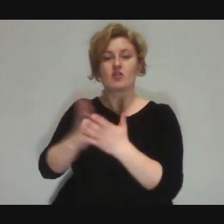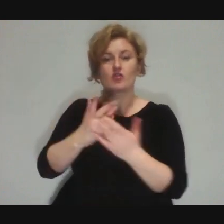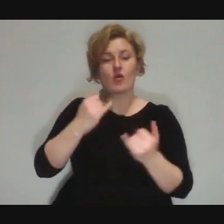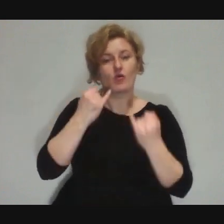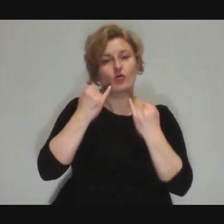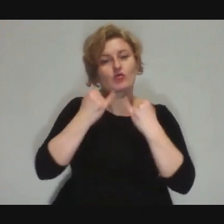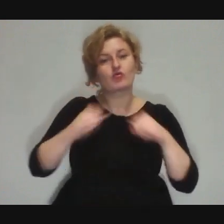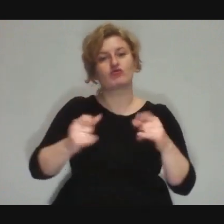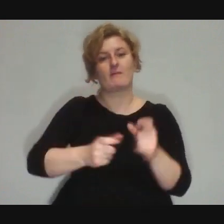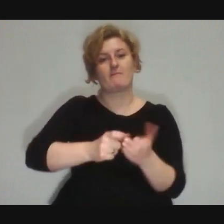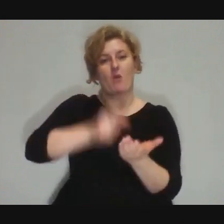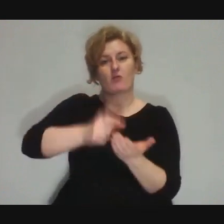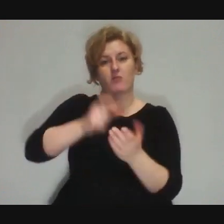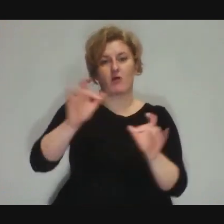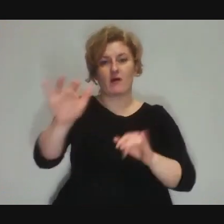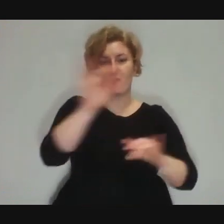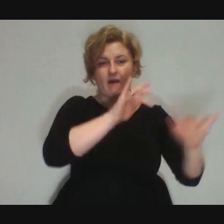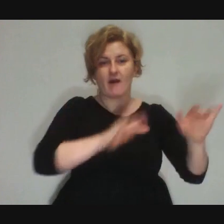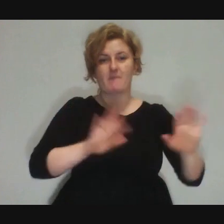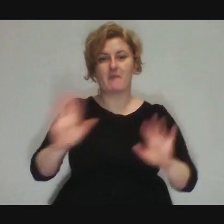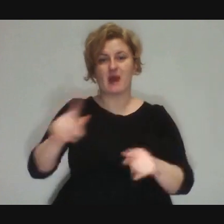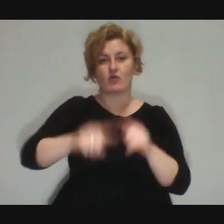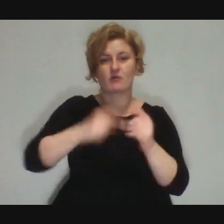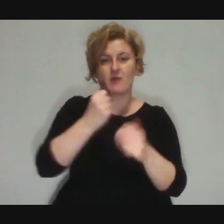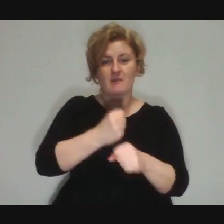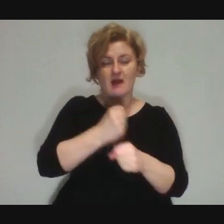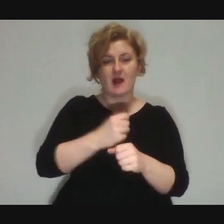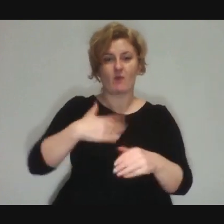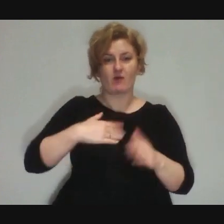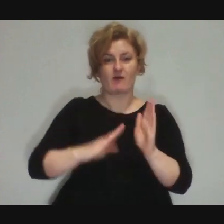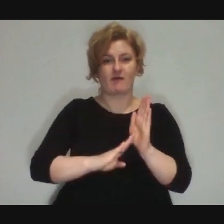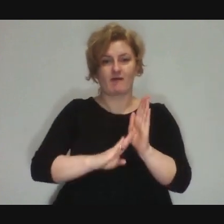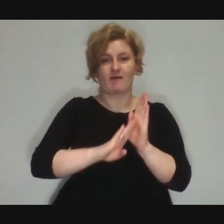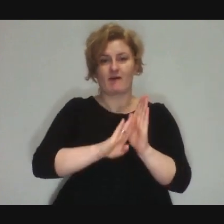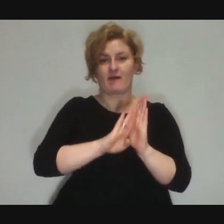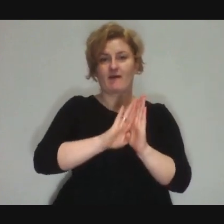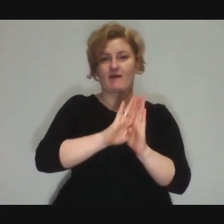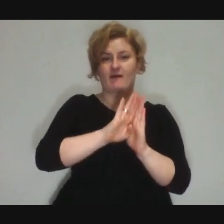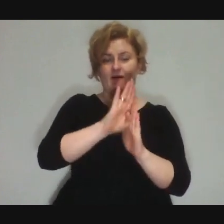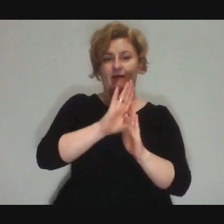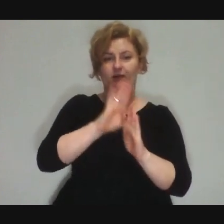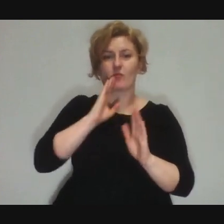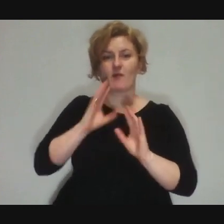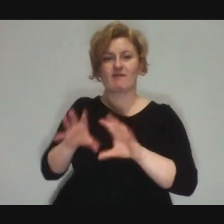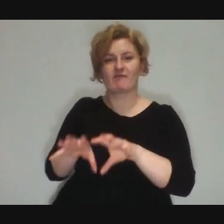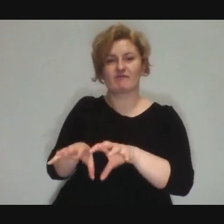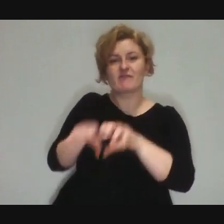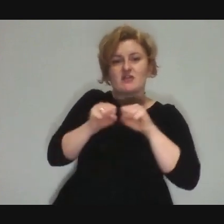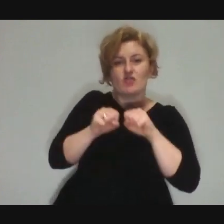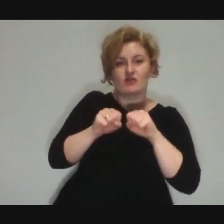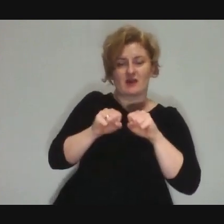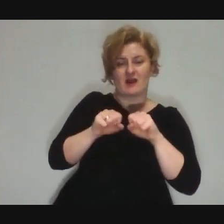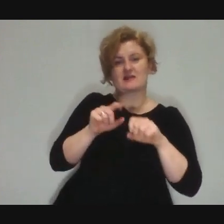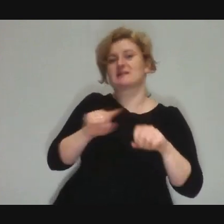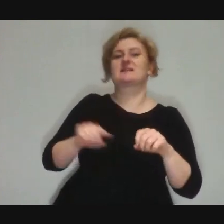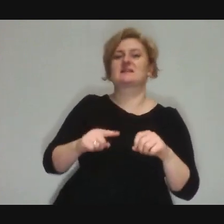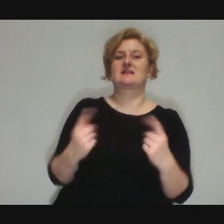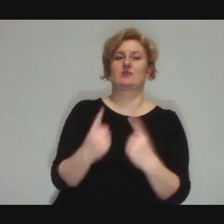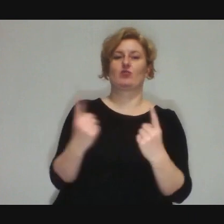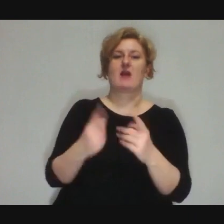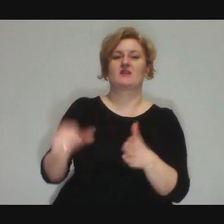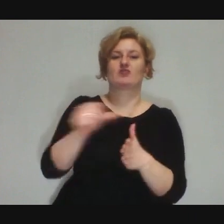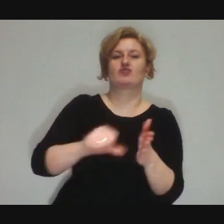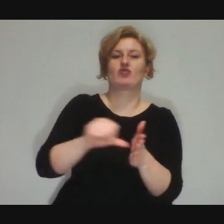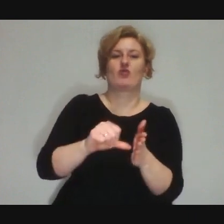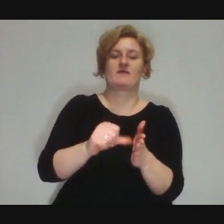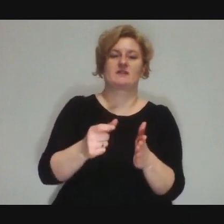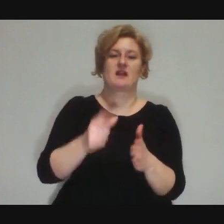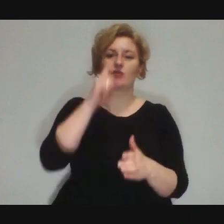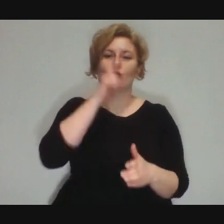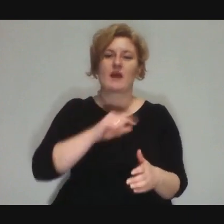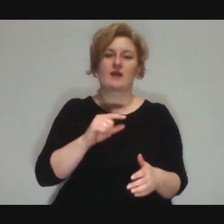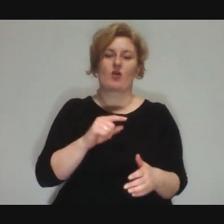they will be pulled out of these pathological situations.